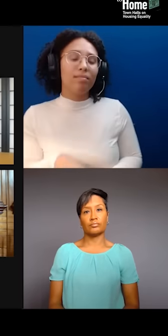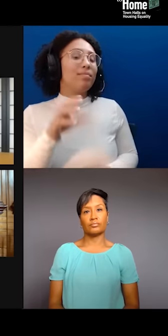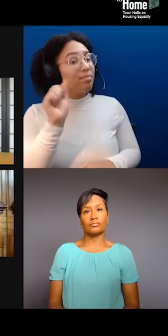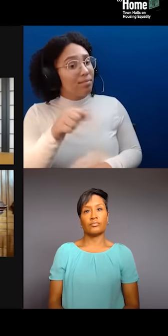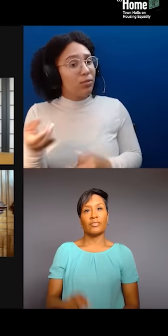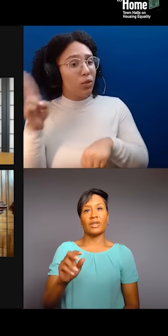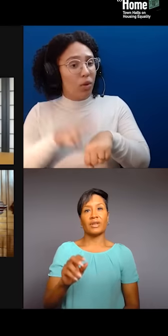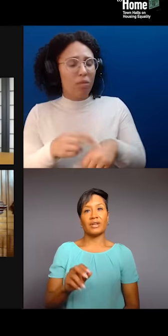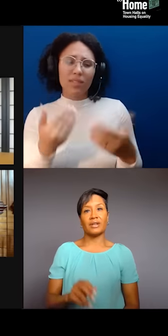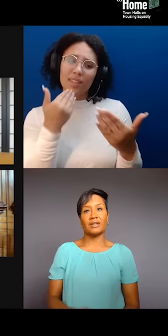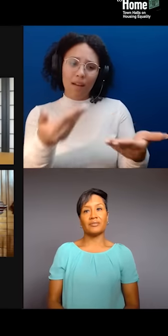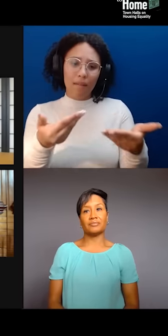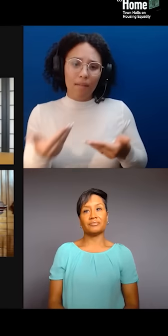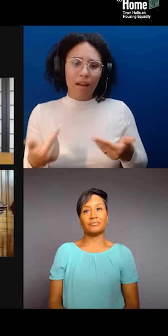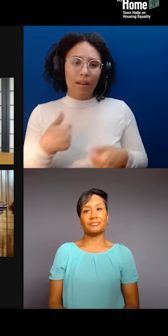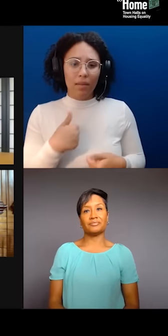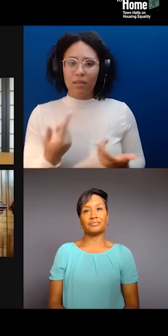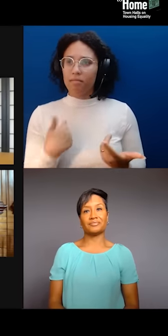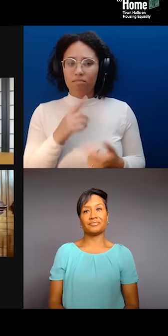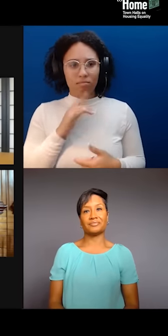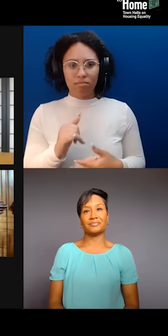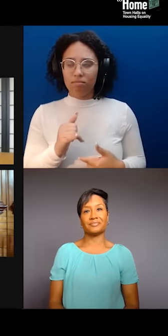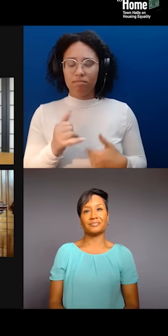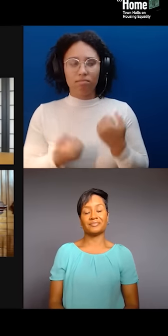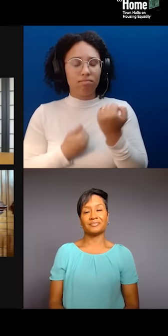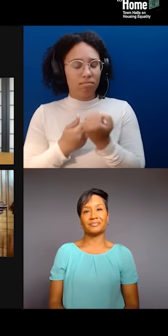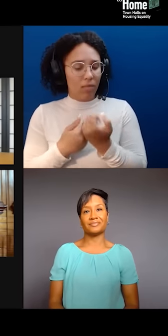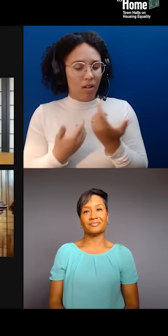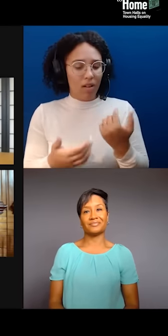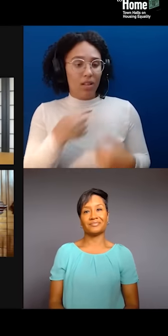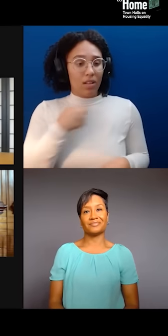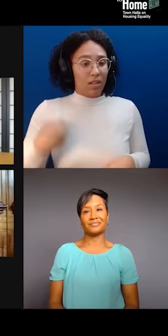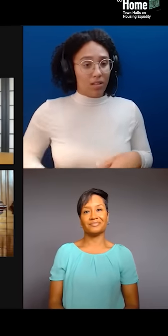and Don't Mute DC have been doing. So, and now, learning about the Forge Project,